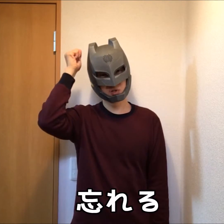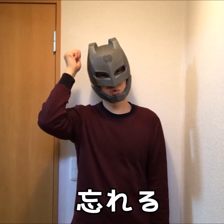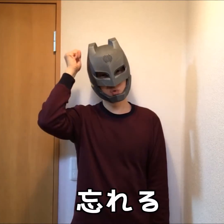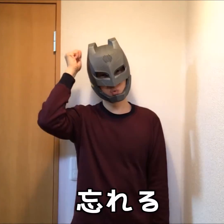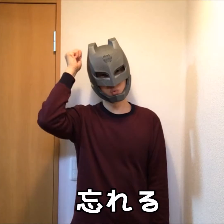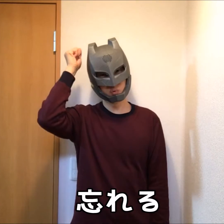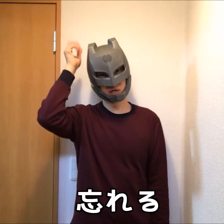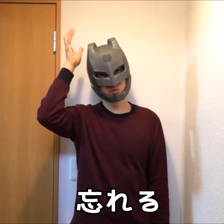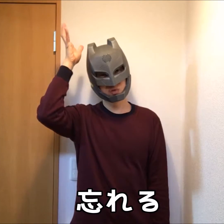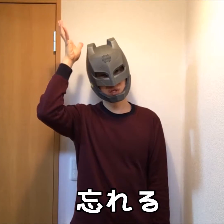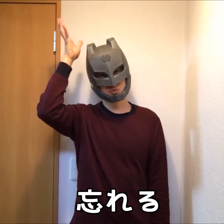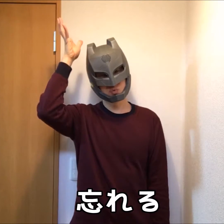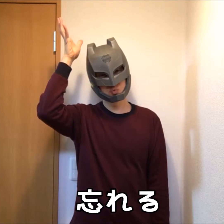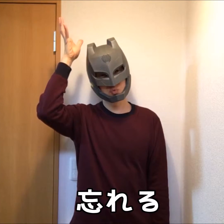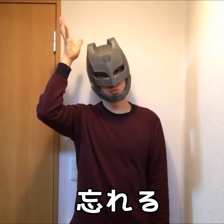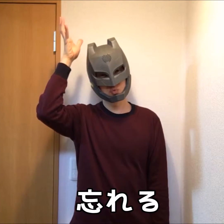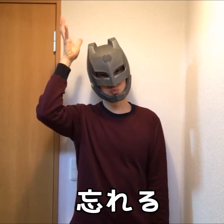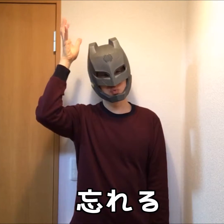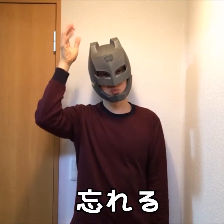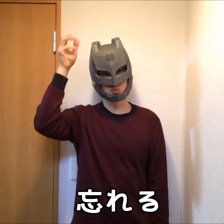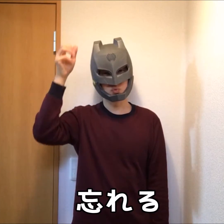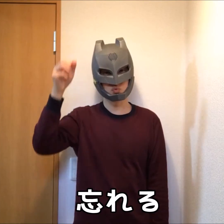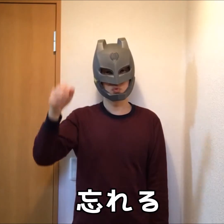Forget